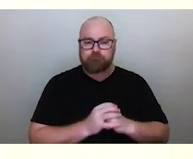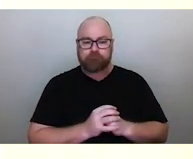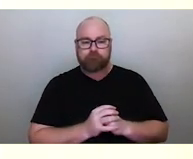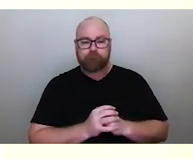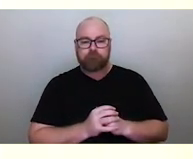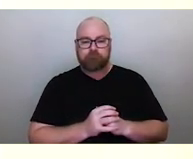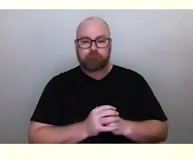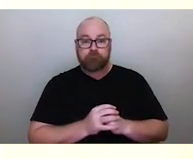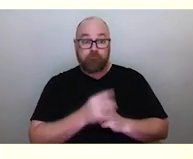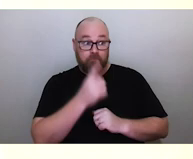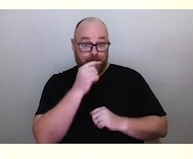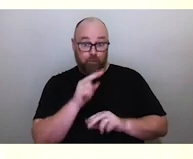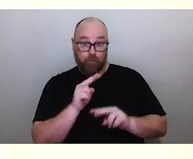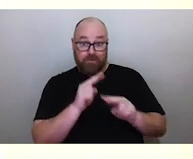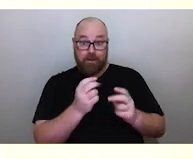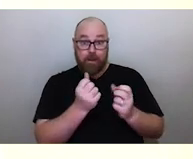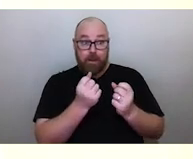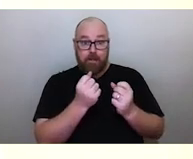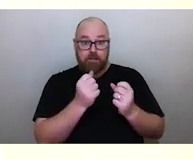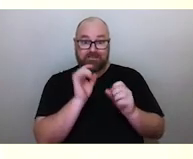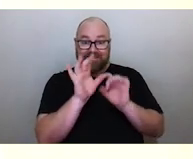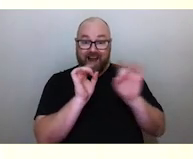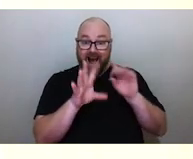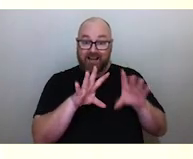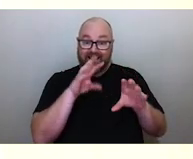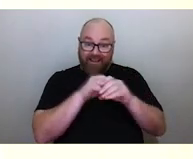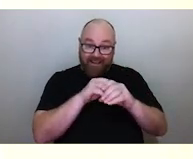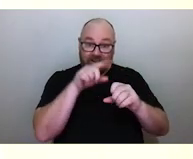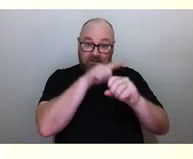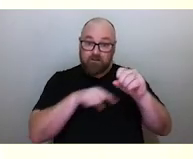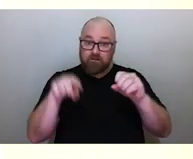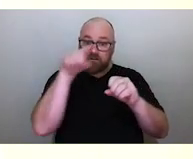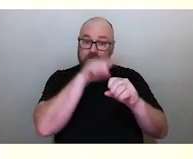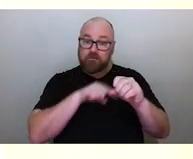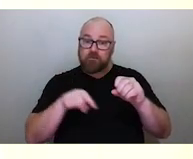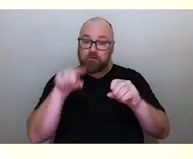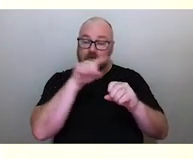Can you see many stars inside that halo between the ring and the moon itself?